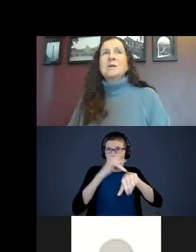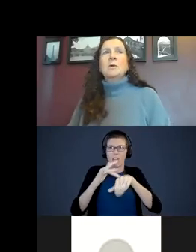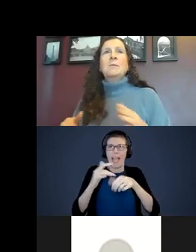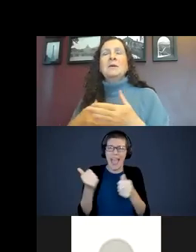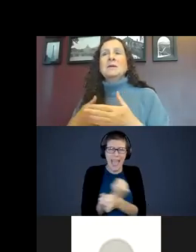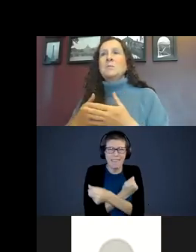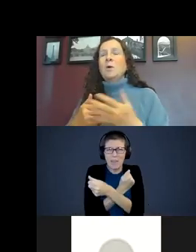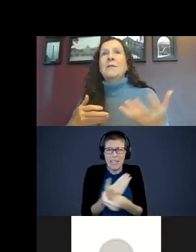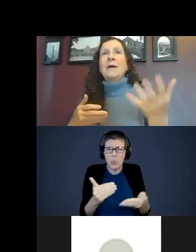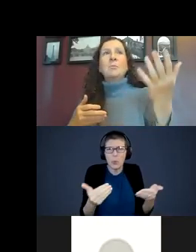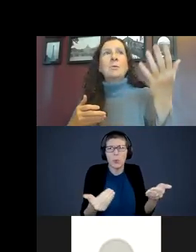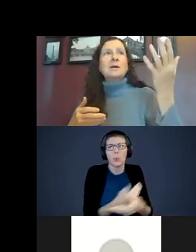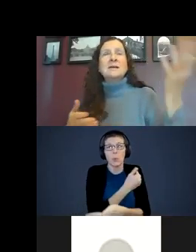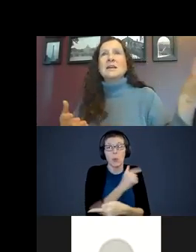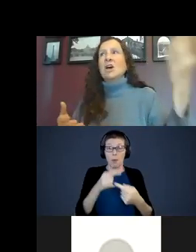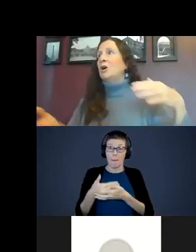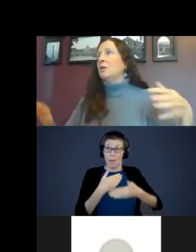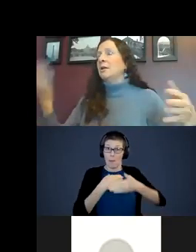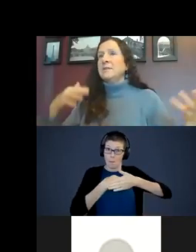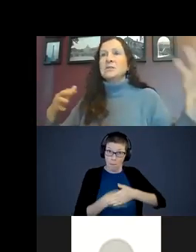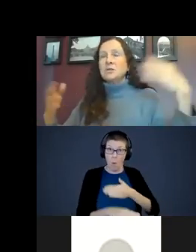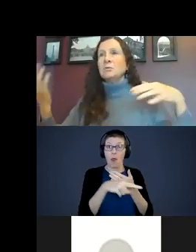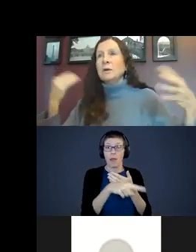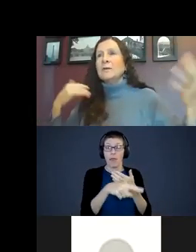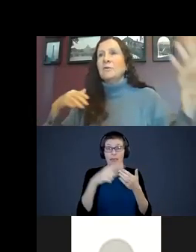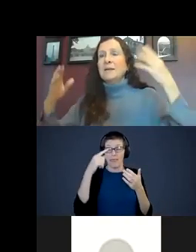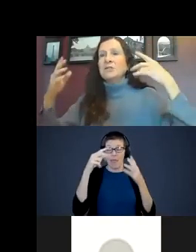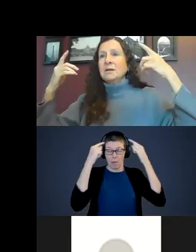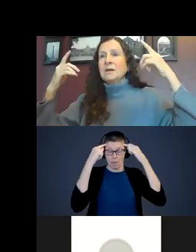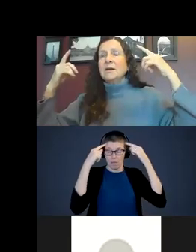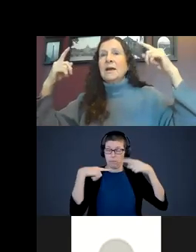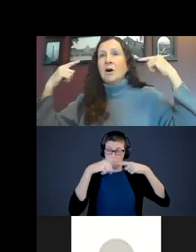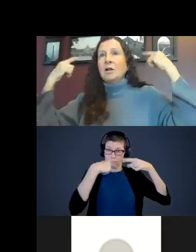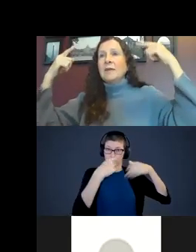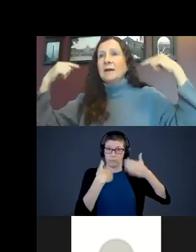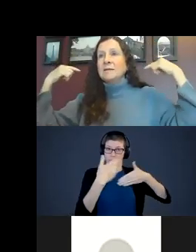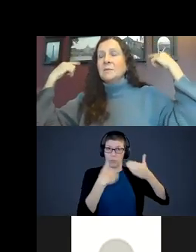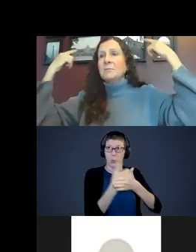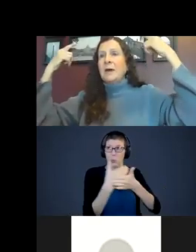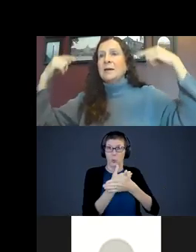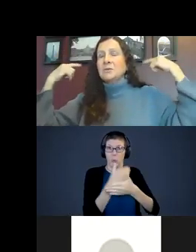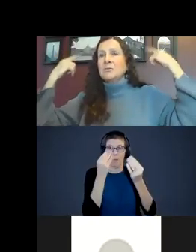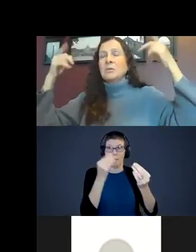When a baby is born, they are processing all that information. All of that is passing through the